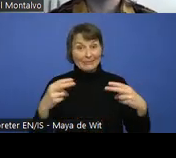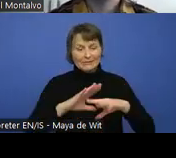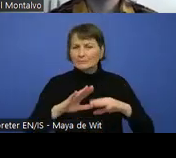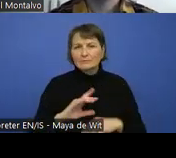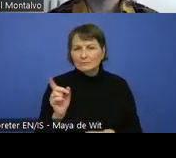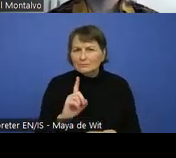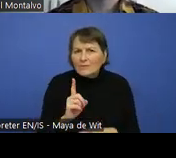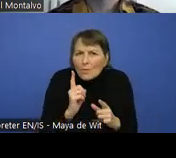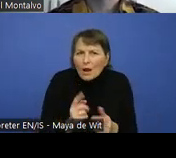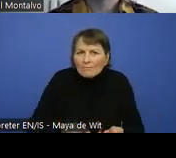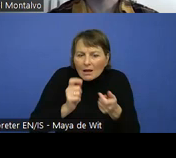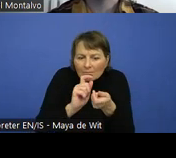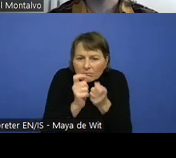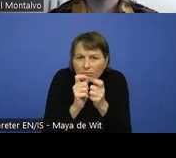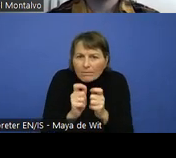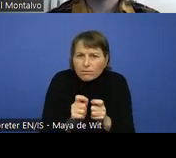So all of that in the planning phase.